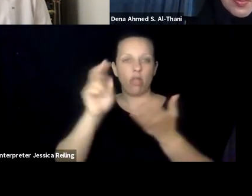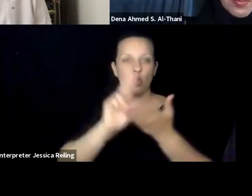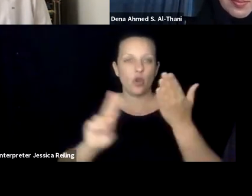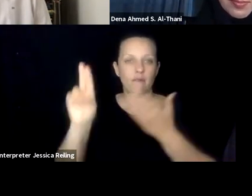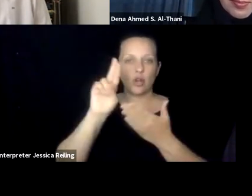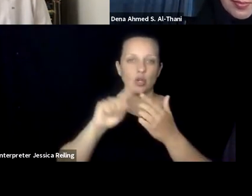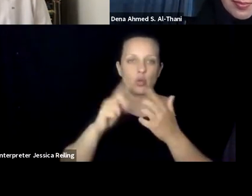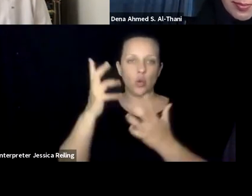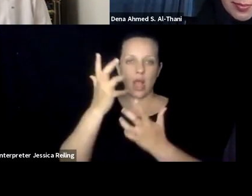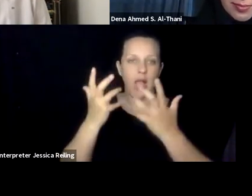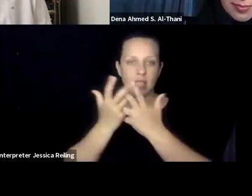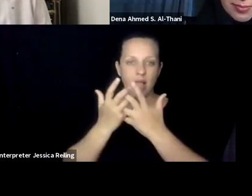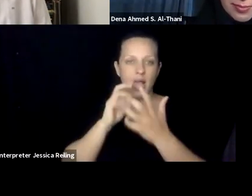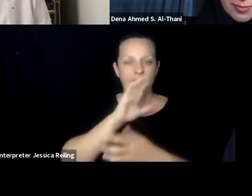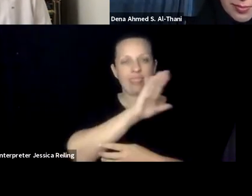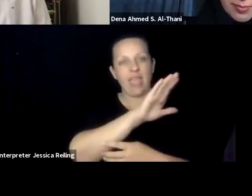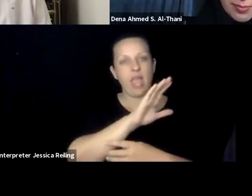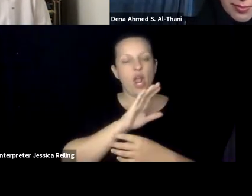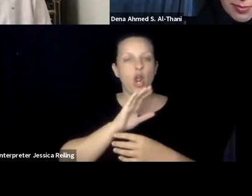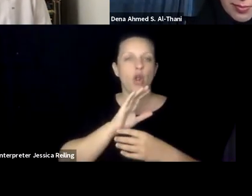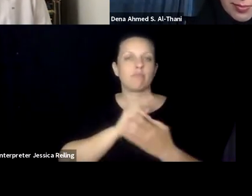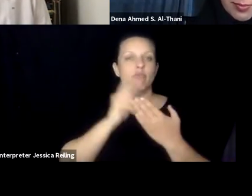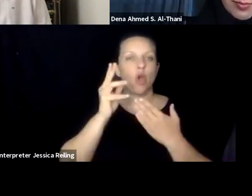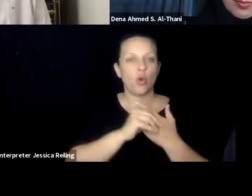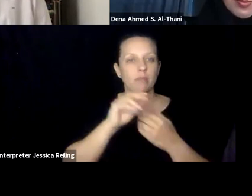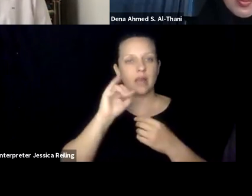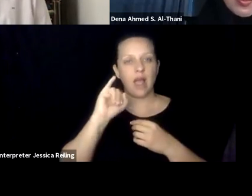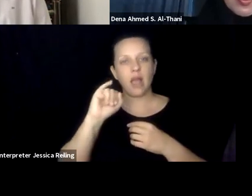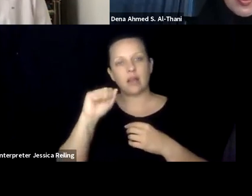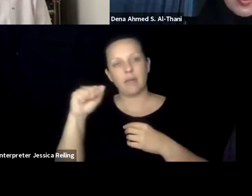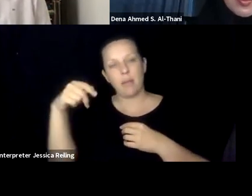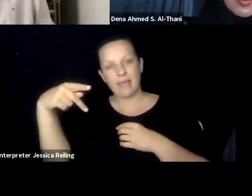to make that happen. And to give recommendations to other